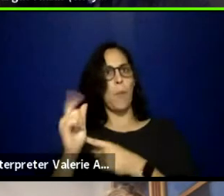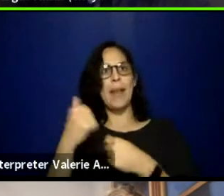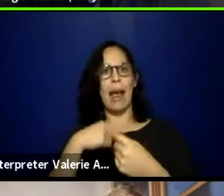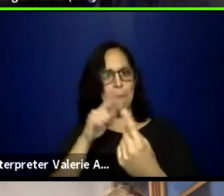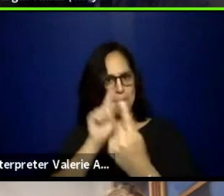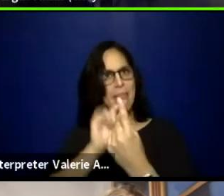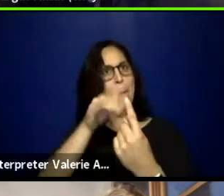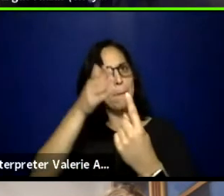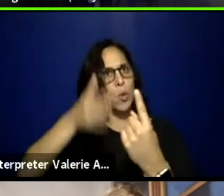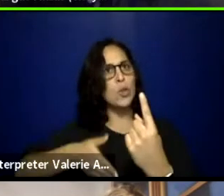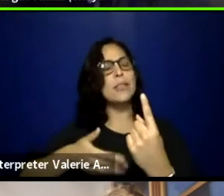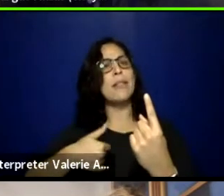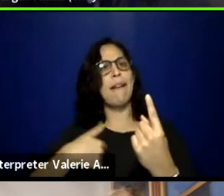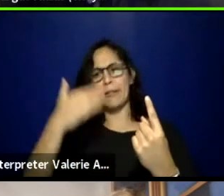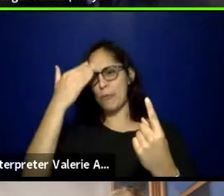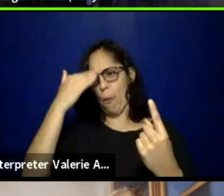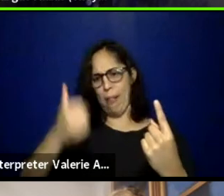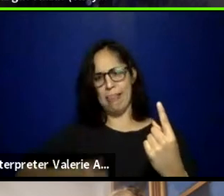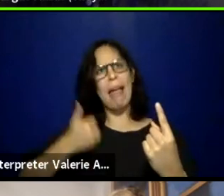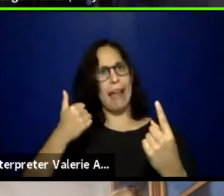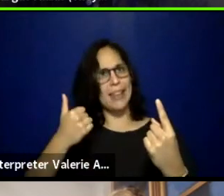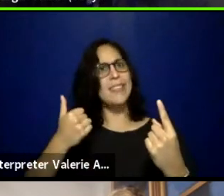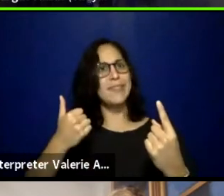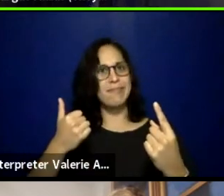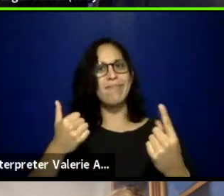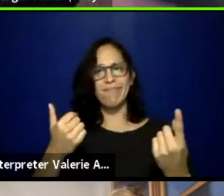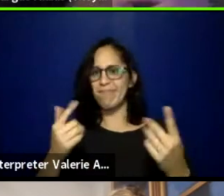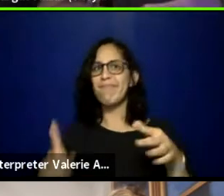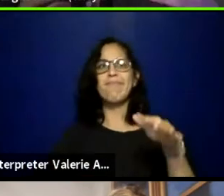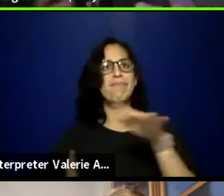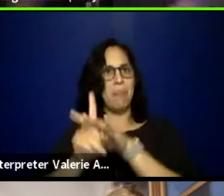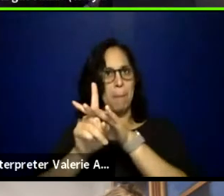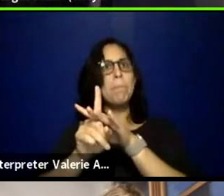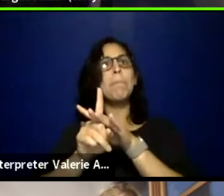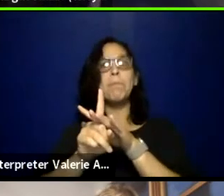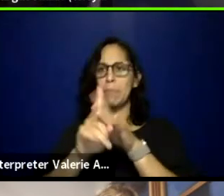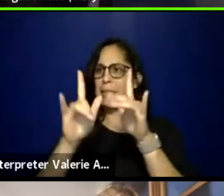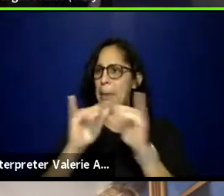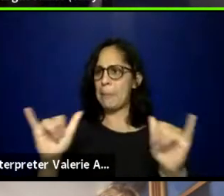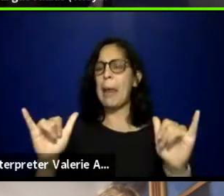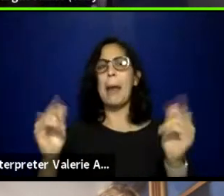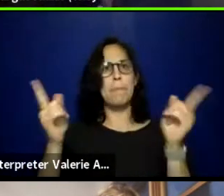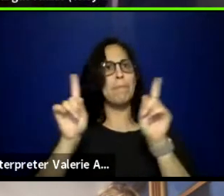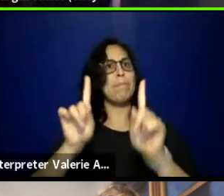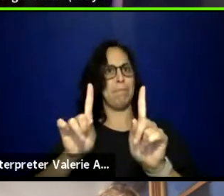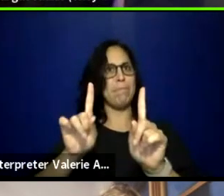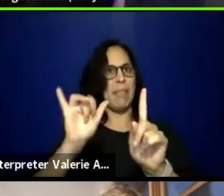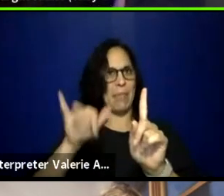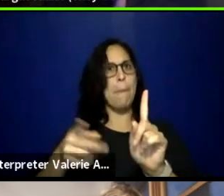where life just kind of found us in that same space from that same place in wherever in the world we were in, right, at that moment.